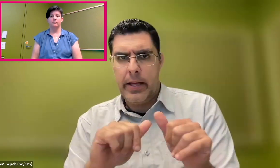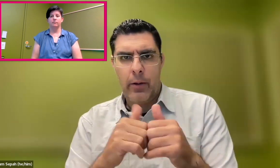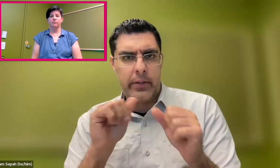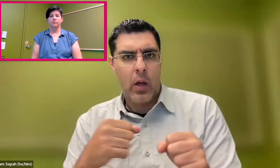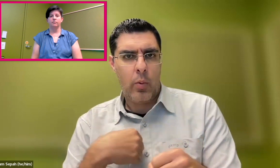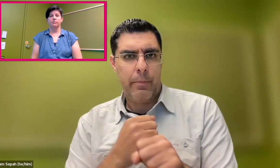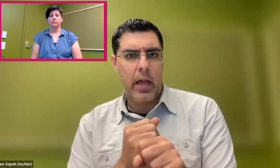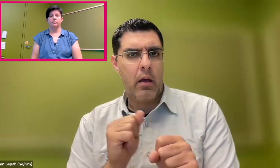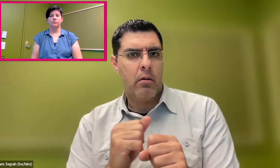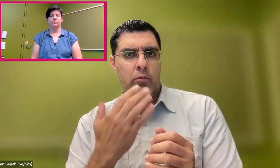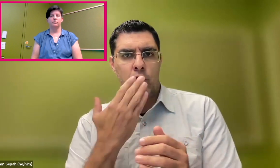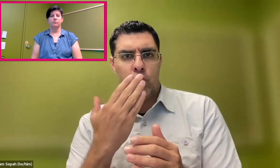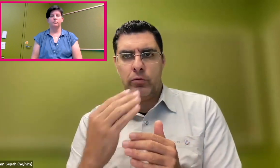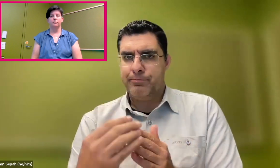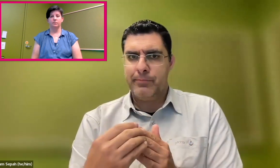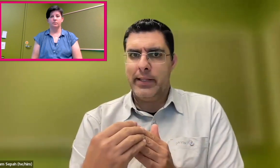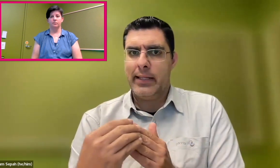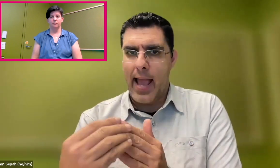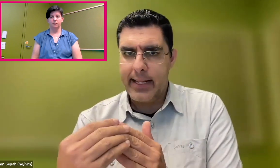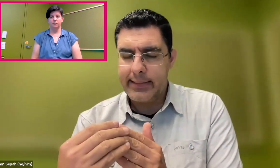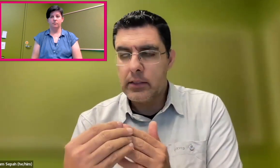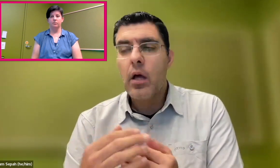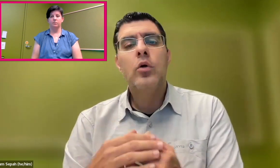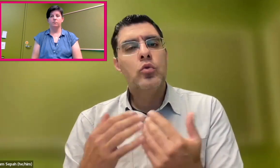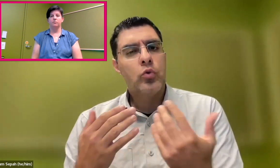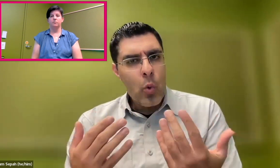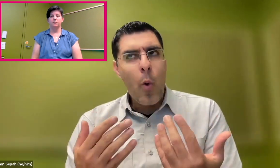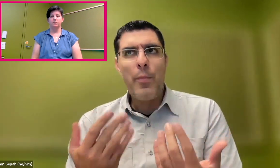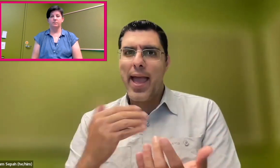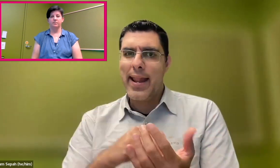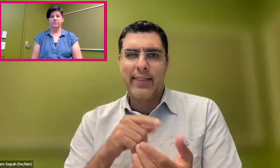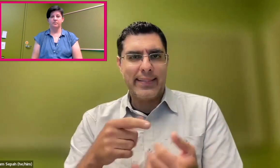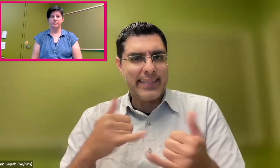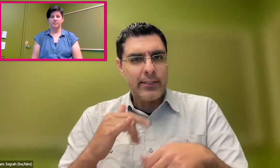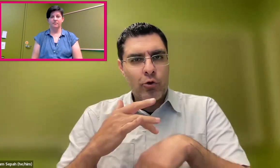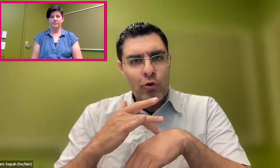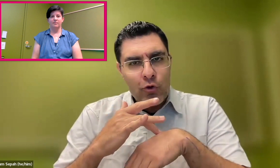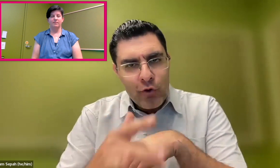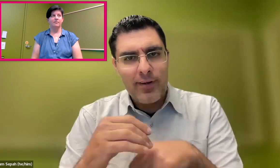We're looking at how we can make-- basically, develop guidance on this.